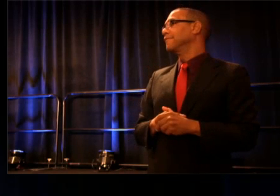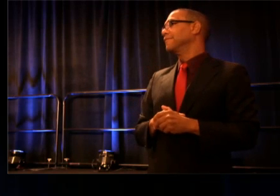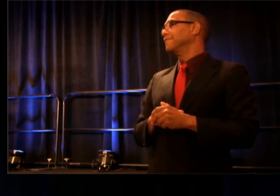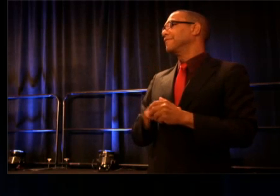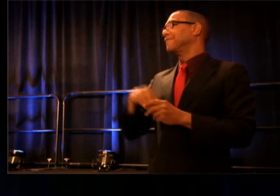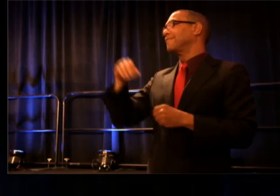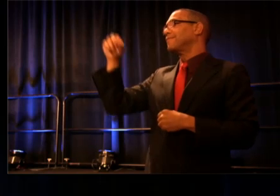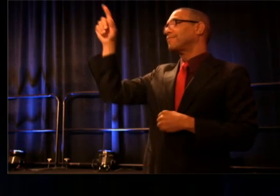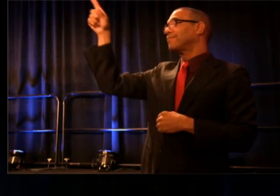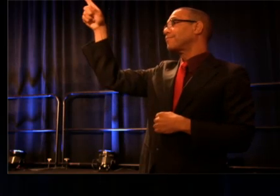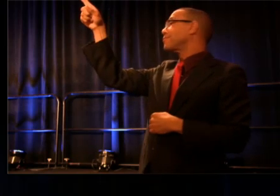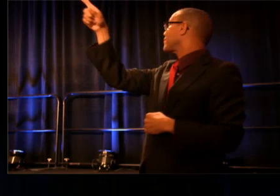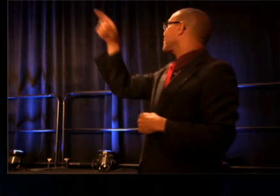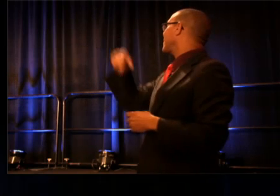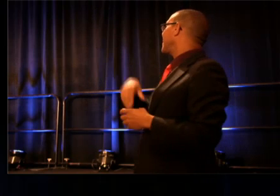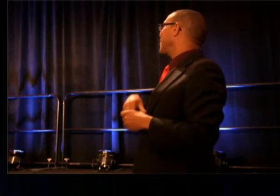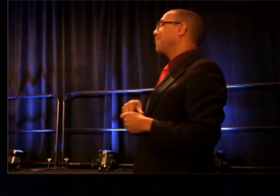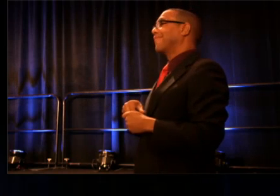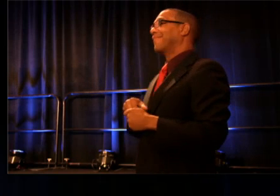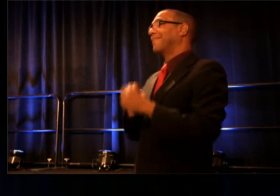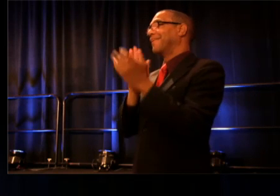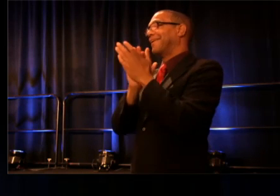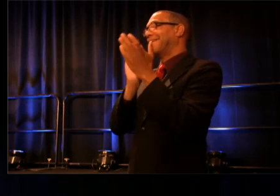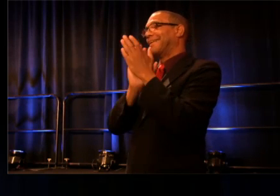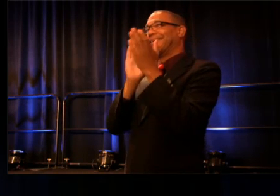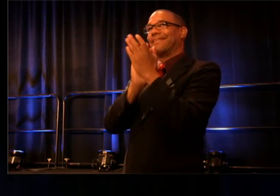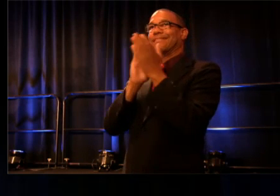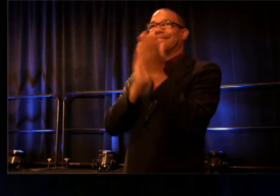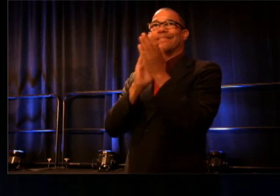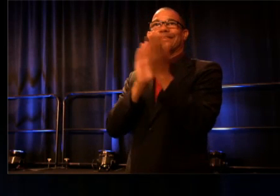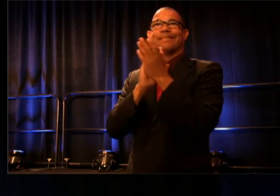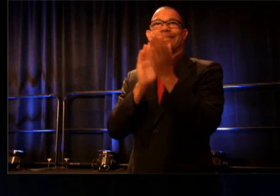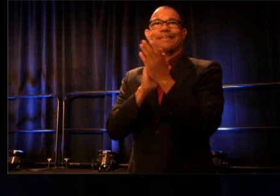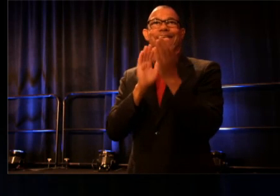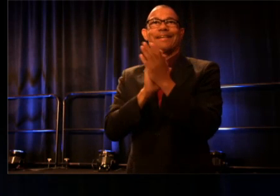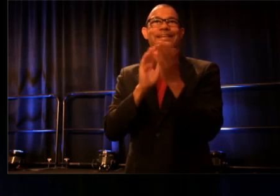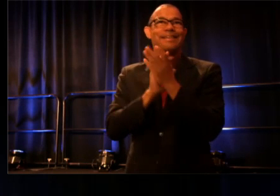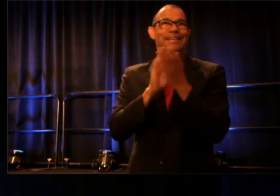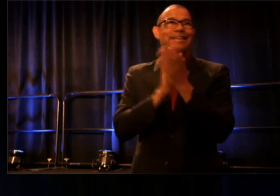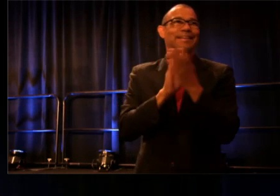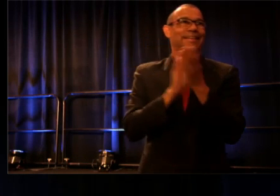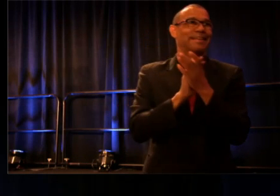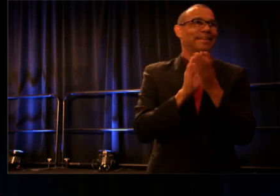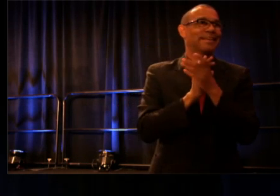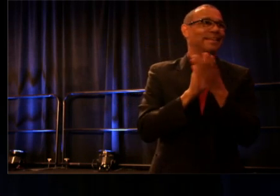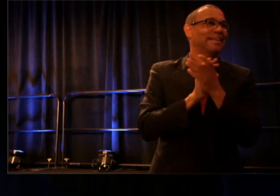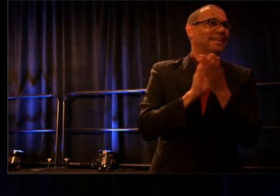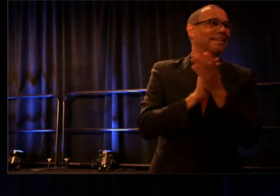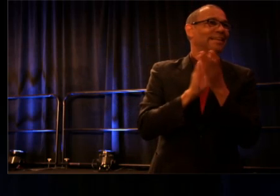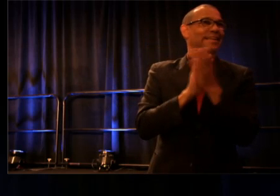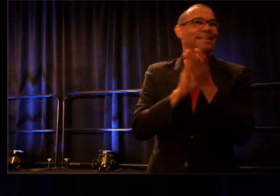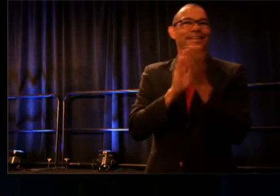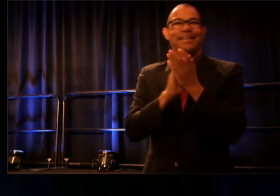Dafina, stand! (audience continues clapping)